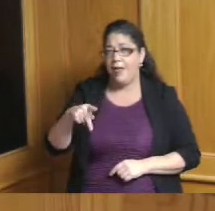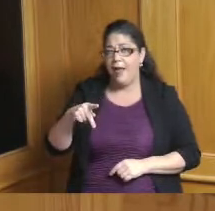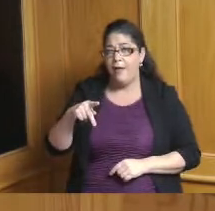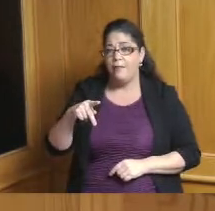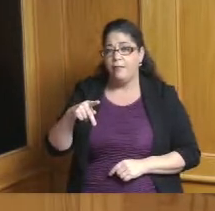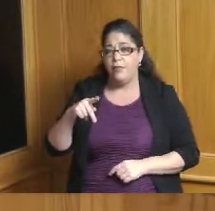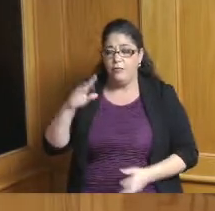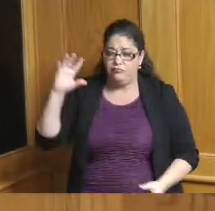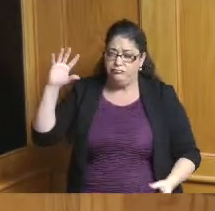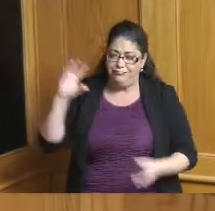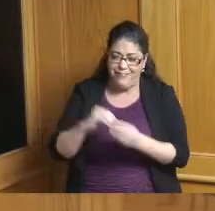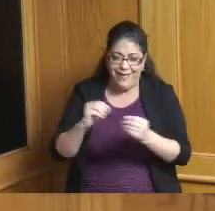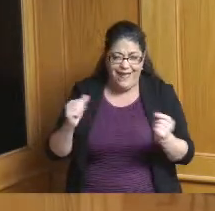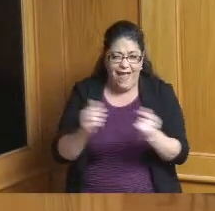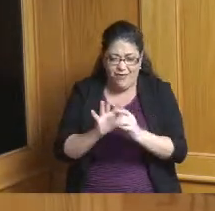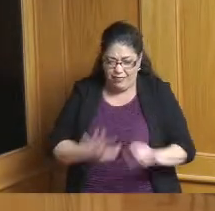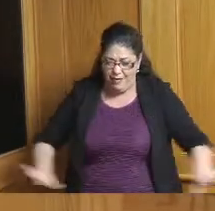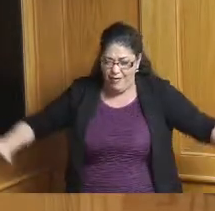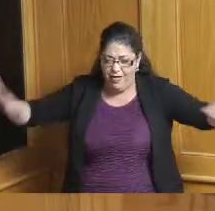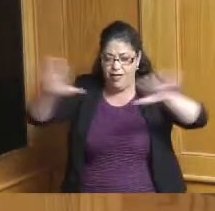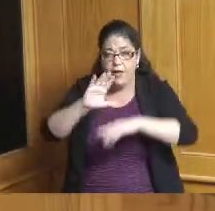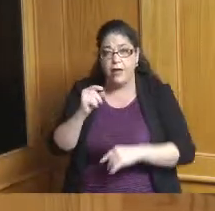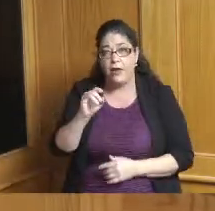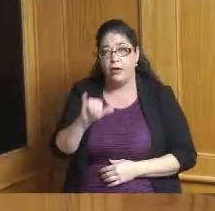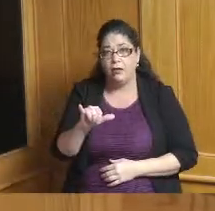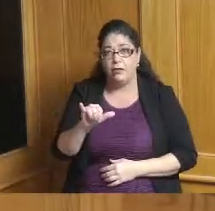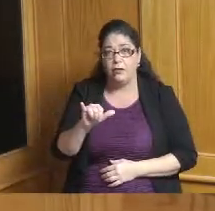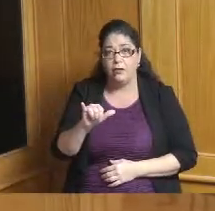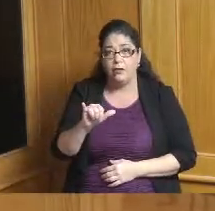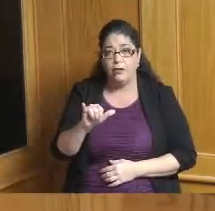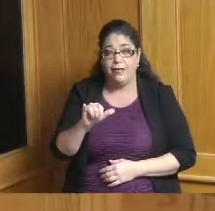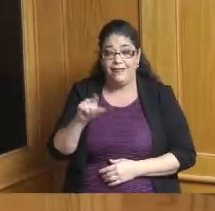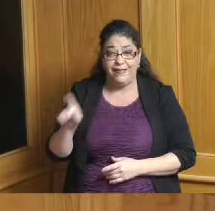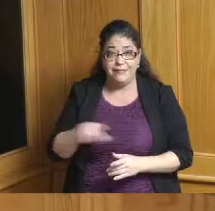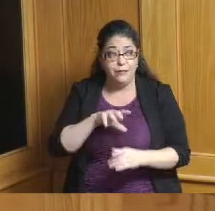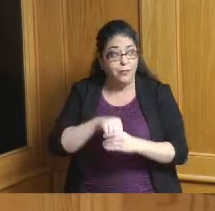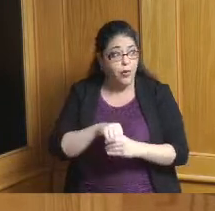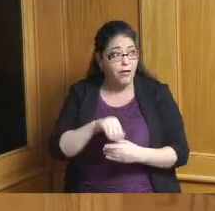on in Hamilton County I think we were working is this part of that so we could look at kind